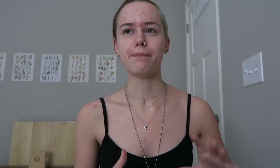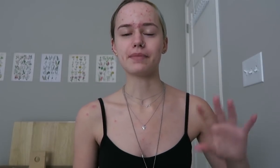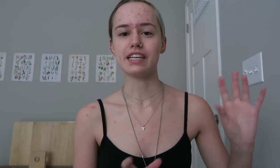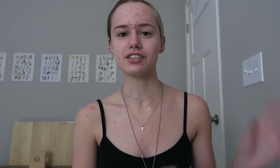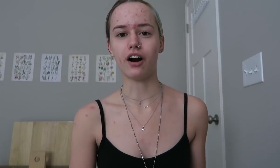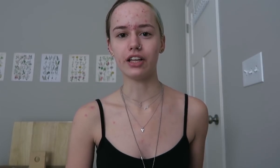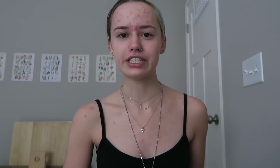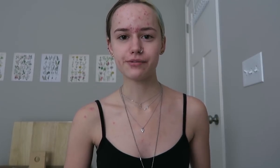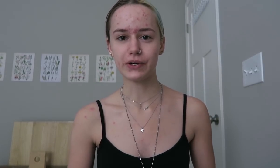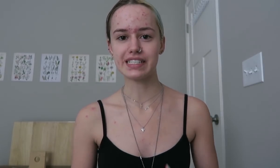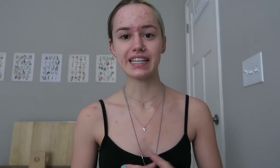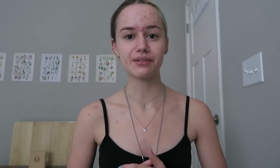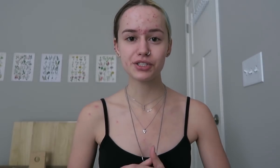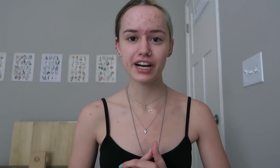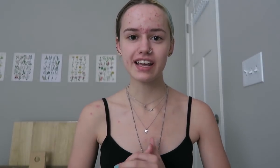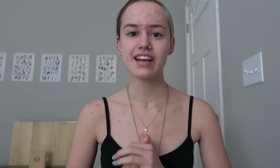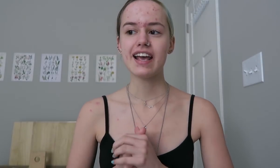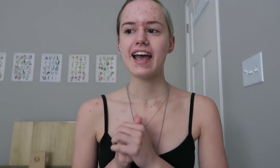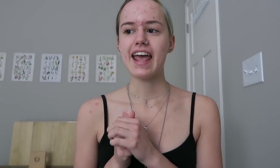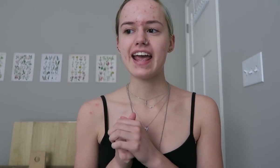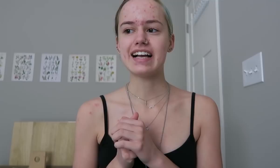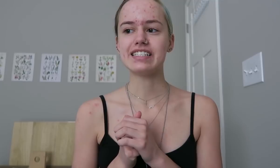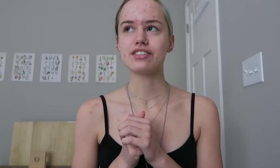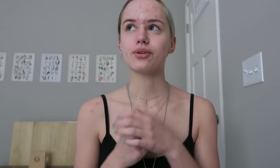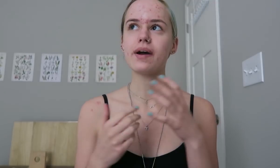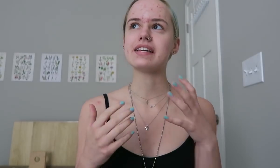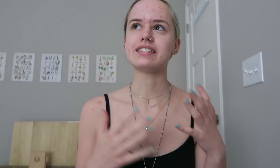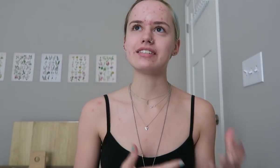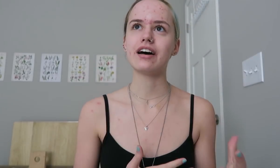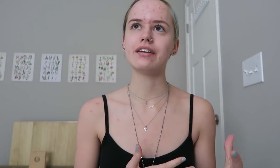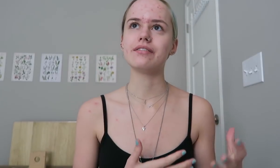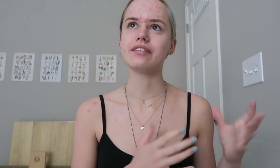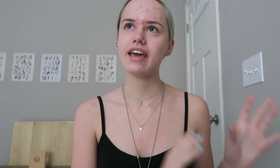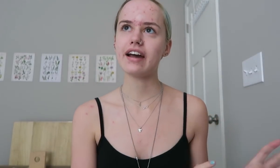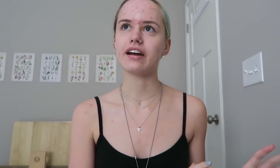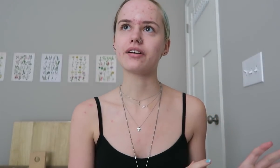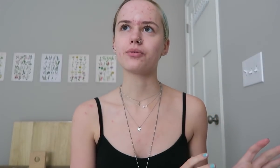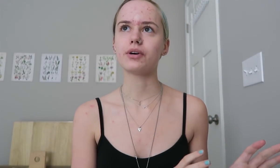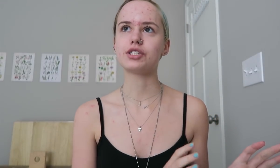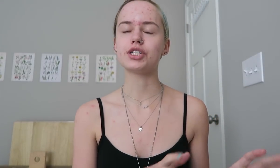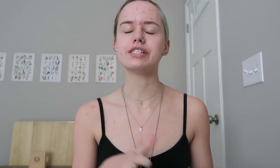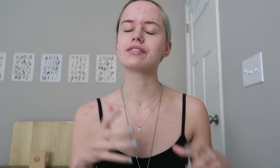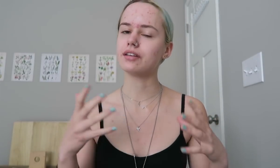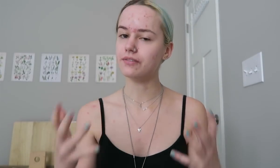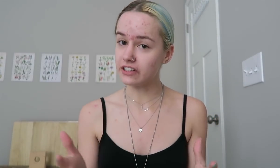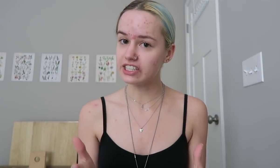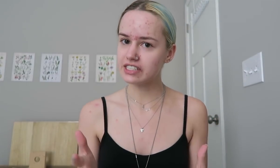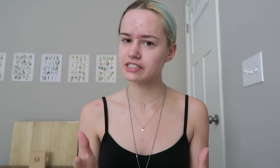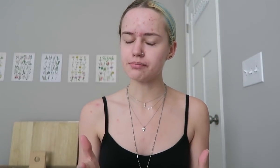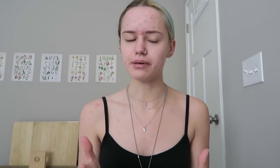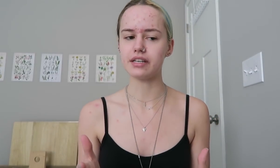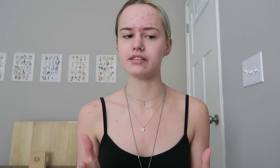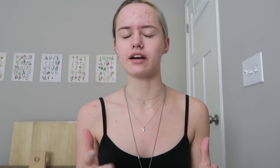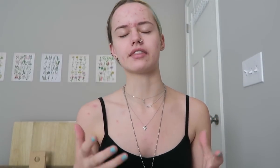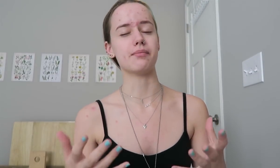Through, um, his college for his language credit. And The way it's done there which is convenient but not the best way,